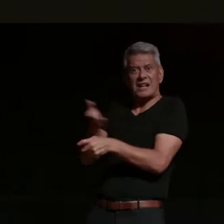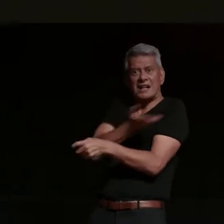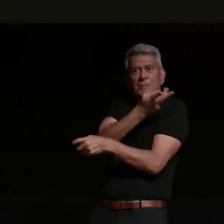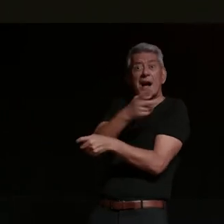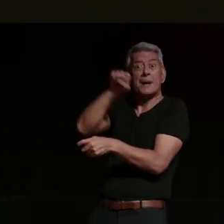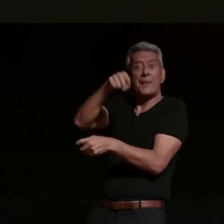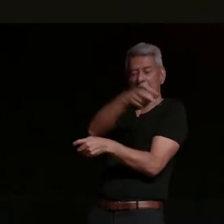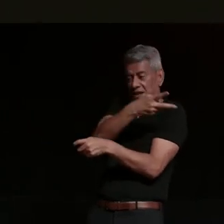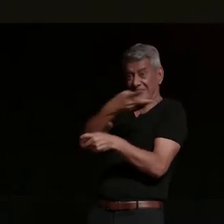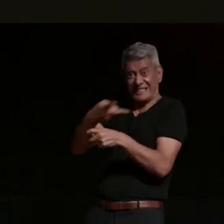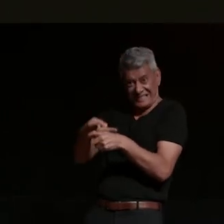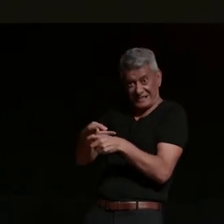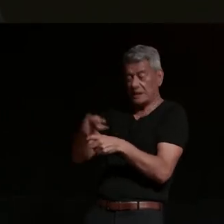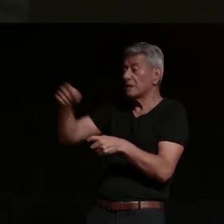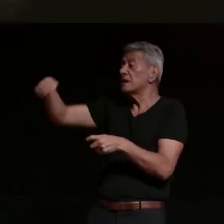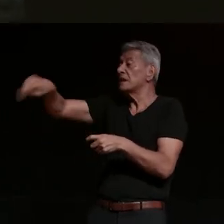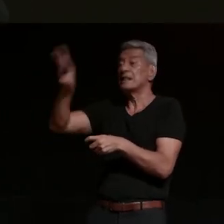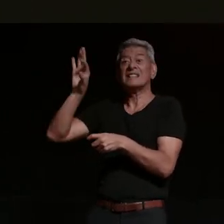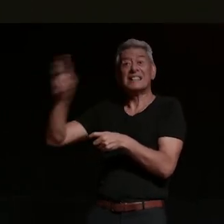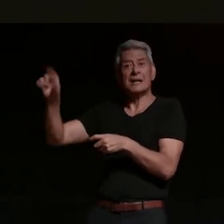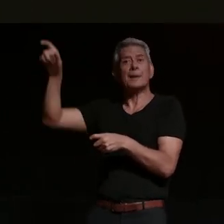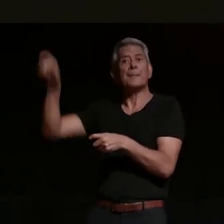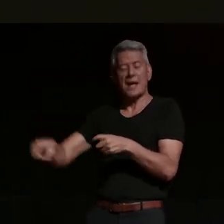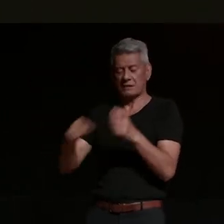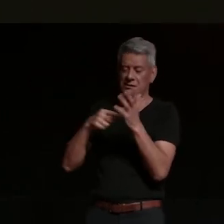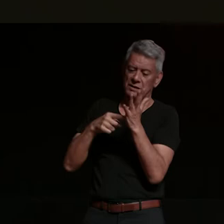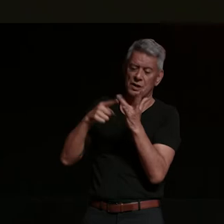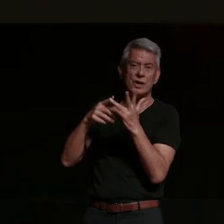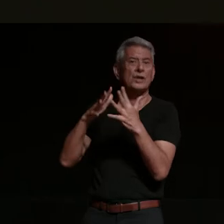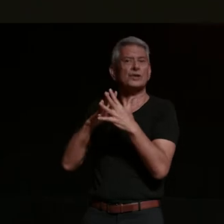a tow truck driver i say that like this because he's actually a hells angels member